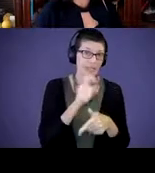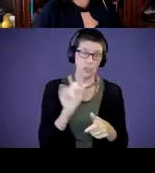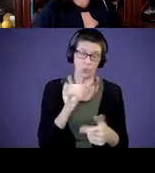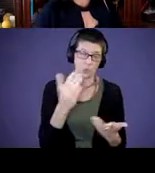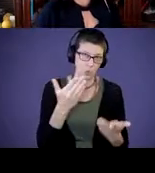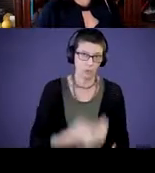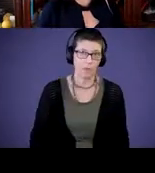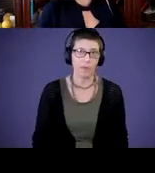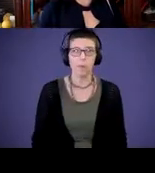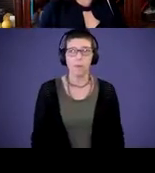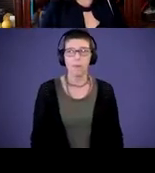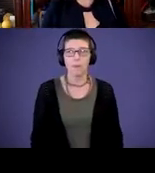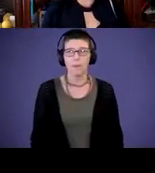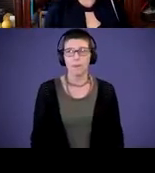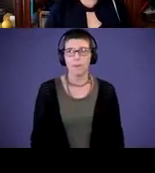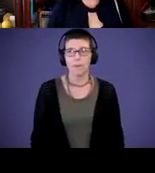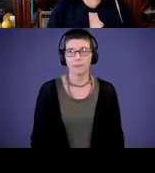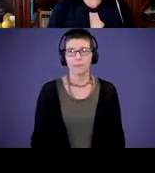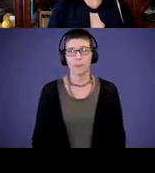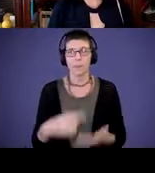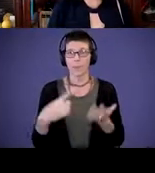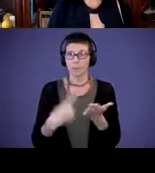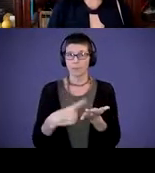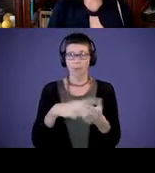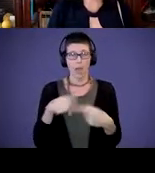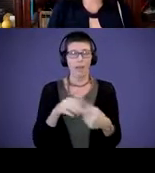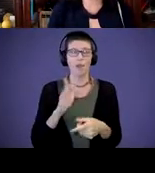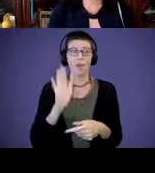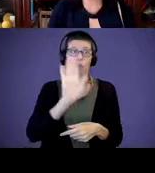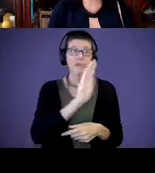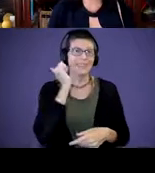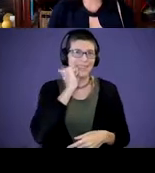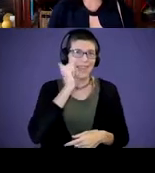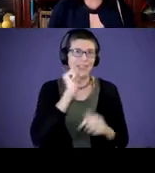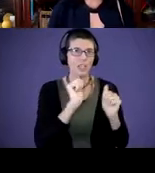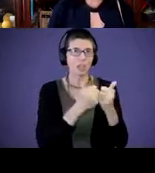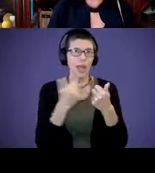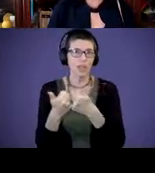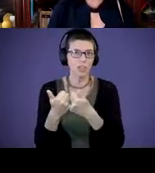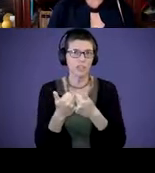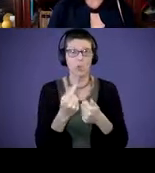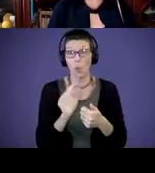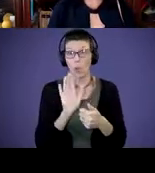Talk about what are the daily challenges. What are your daily challenges? Is it, “ How do I